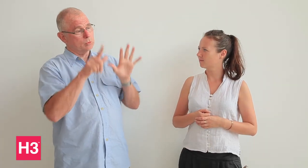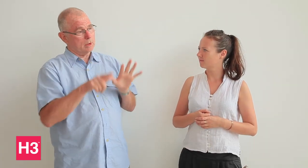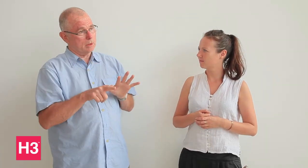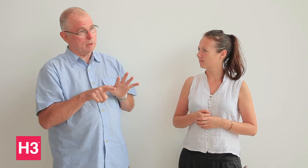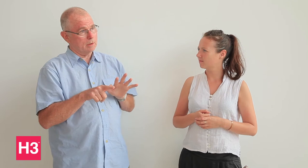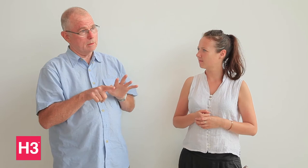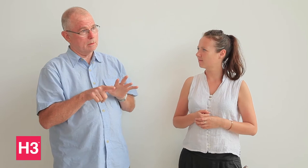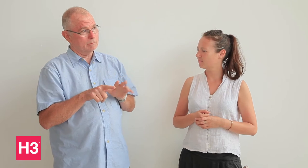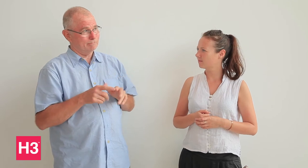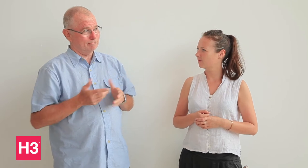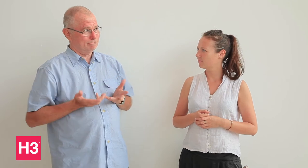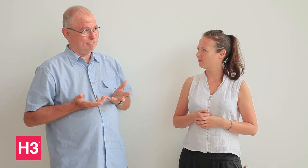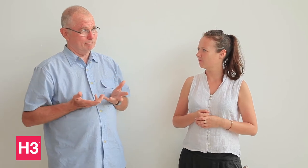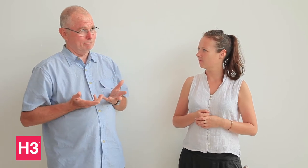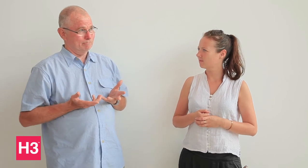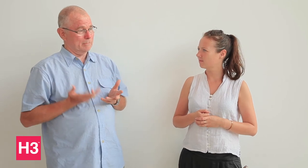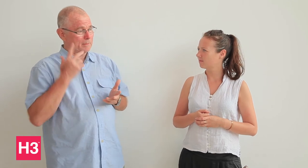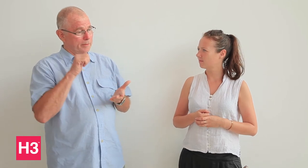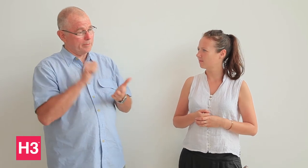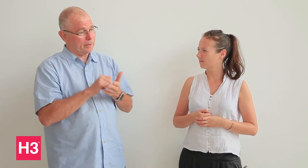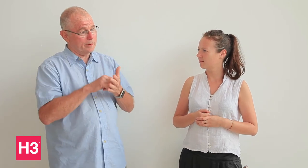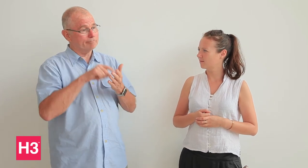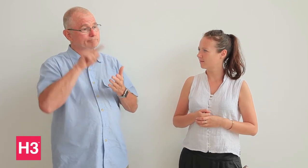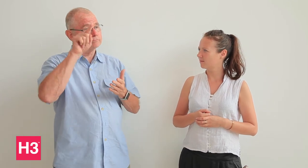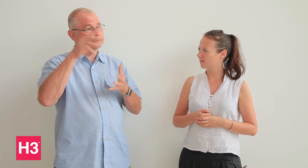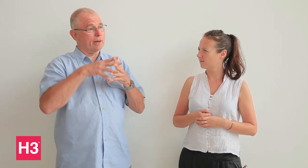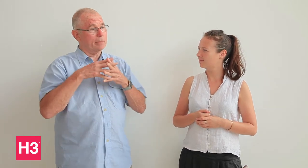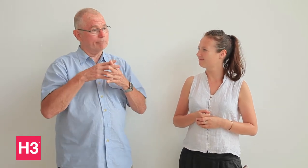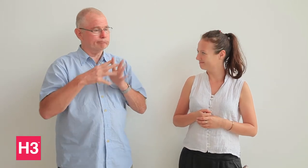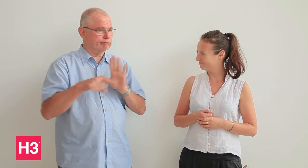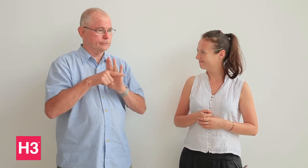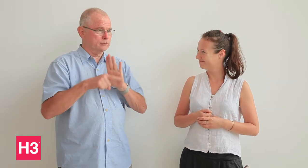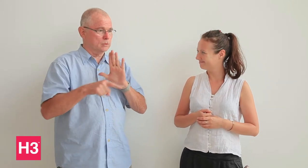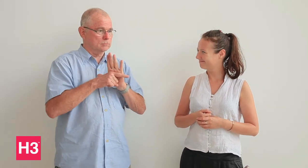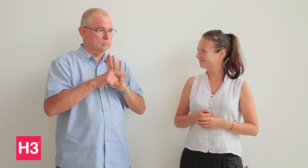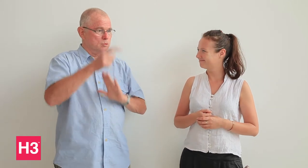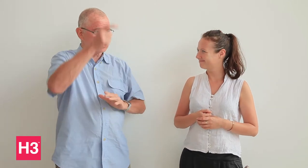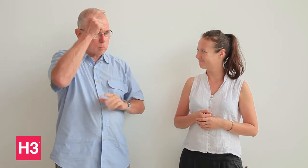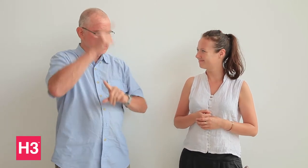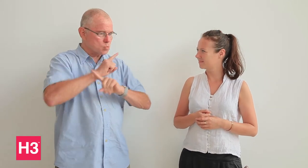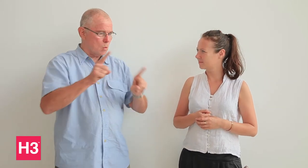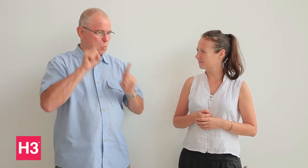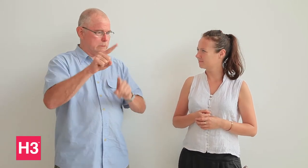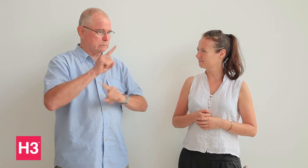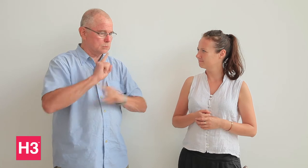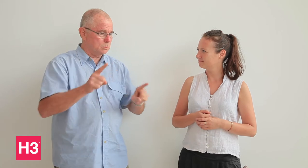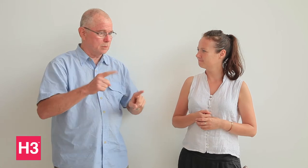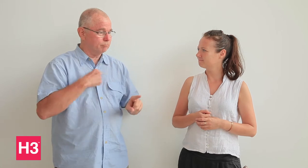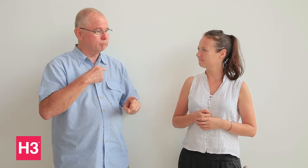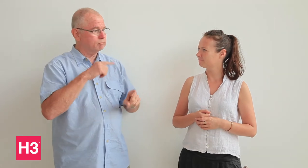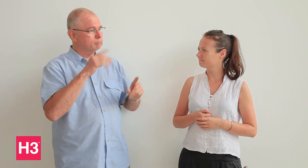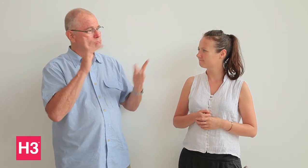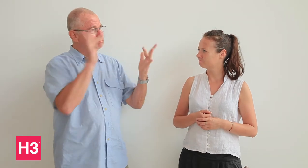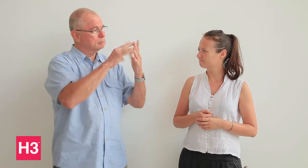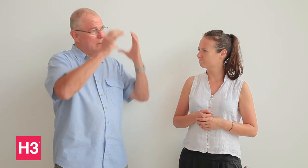Last year July Turkey had a bad image in USA media.